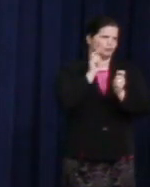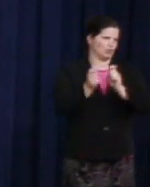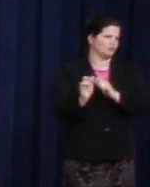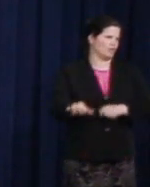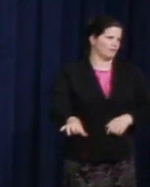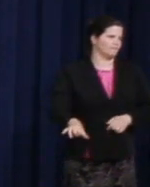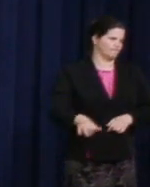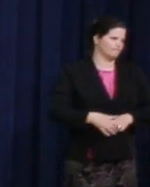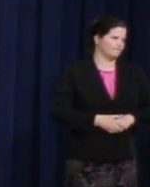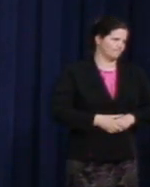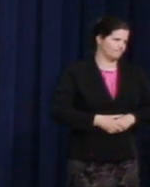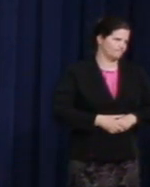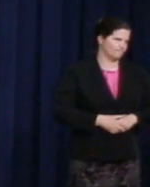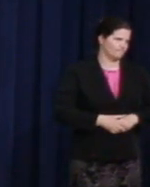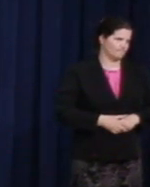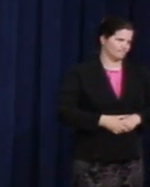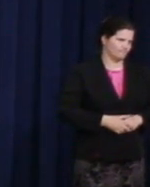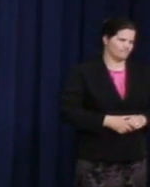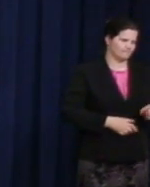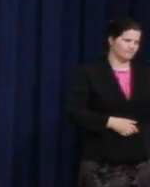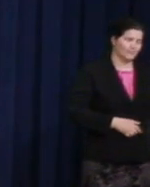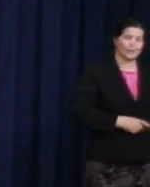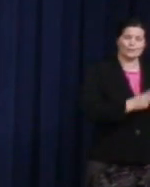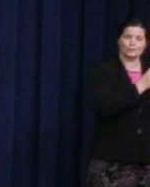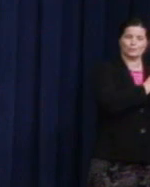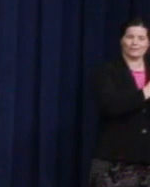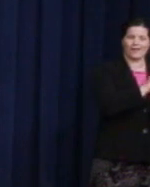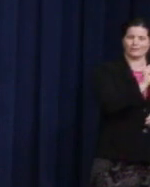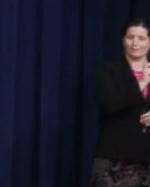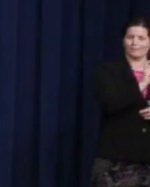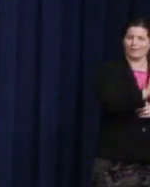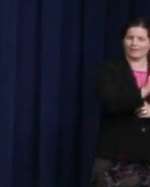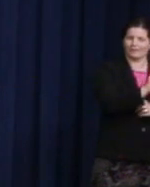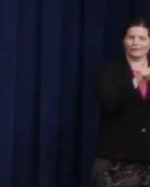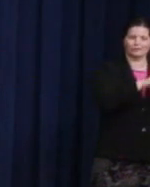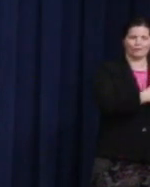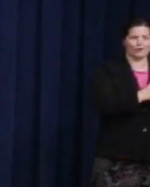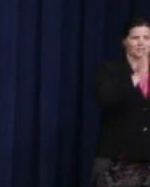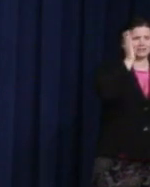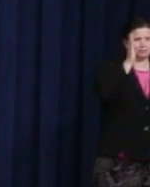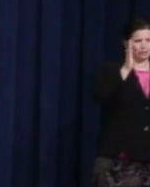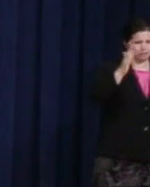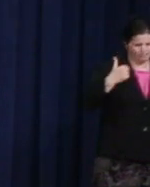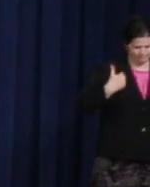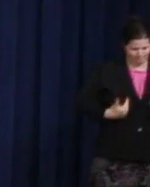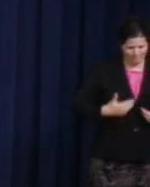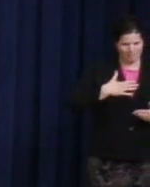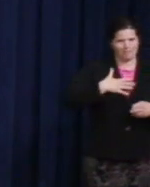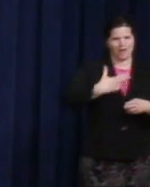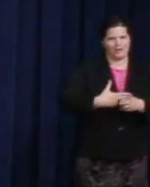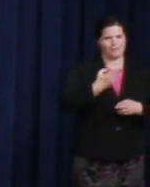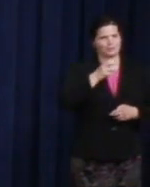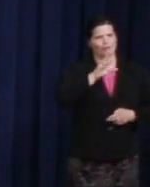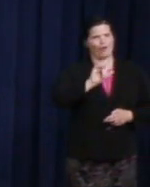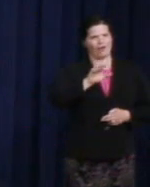Supervisor Milk liked to begin his speeches by saying, "My name is Harvey Milk and I am here to recruit you."